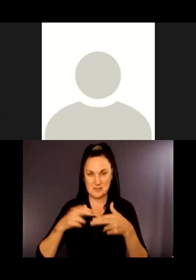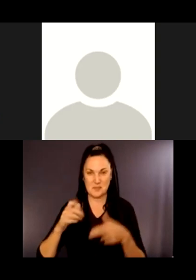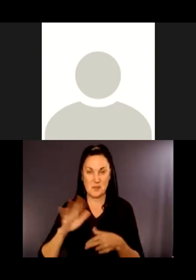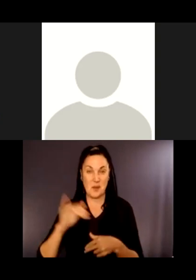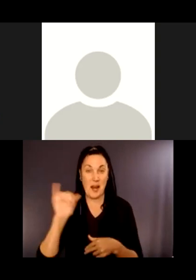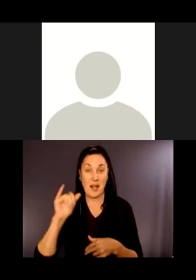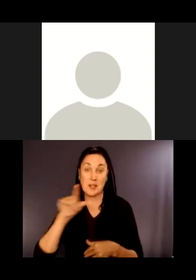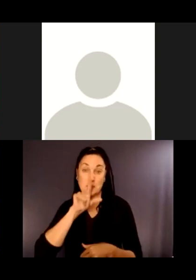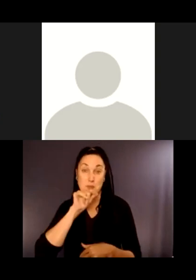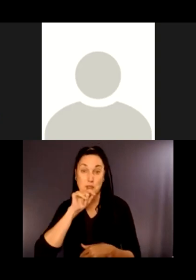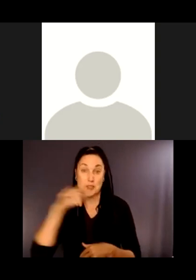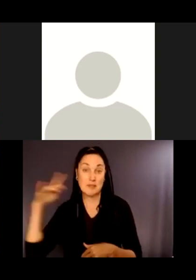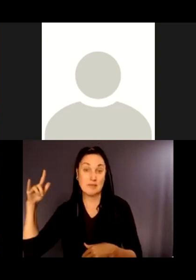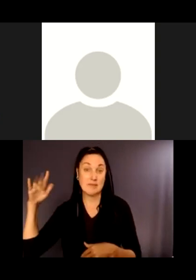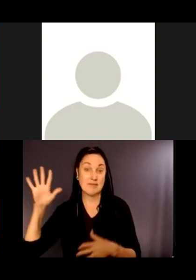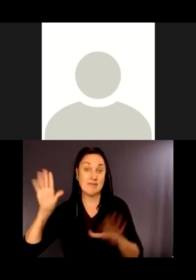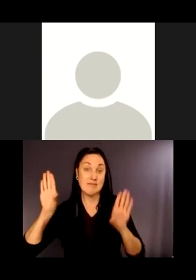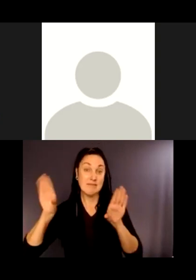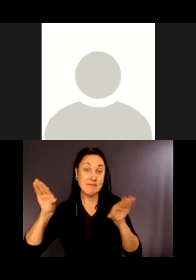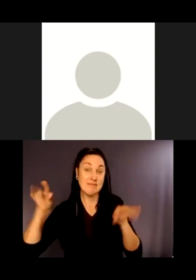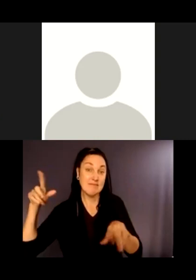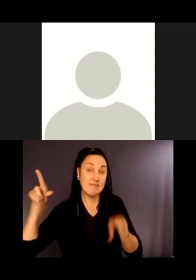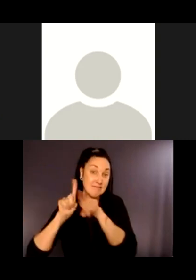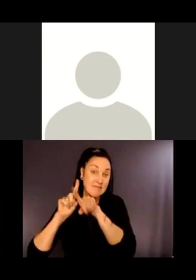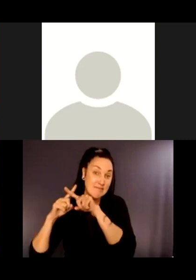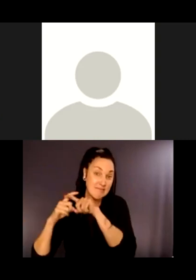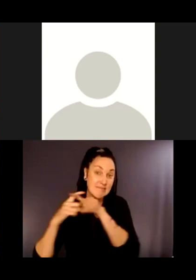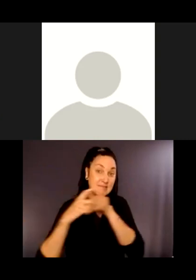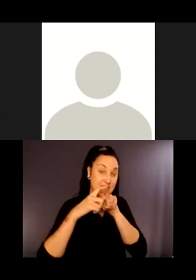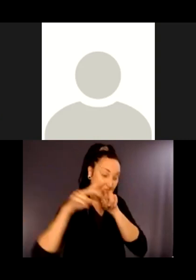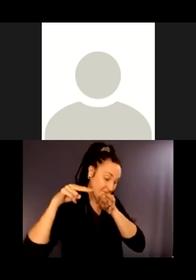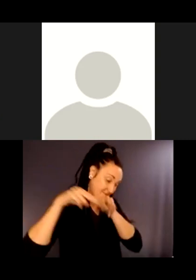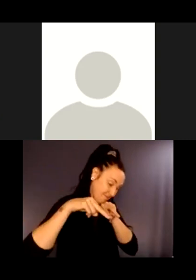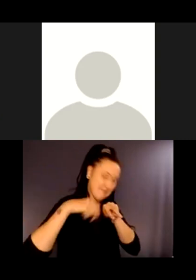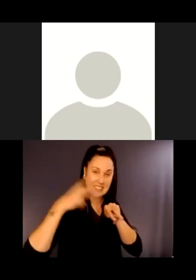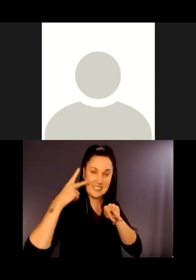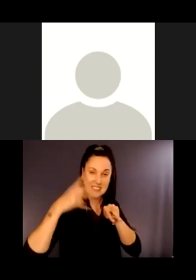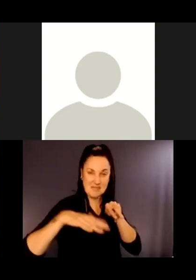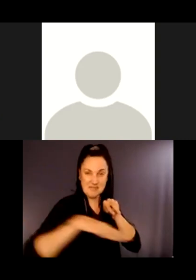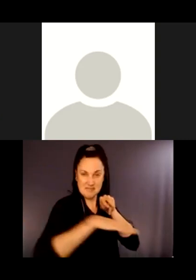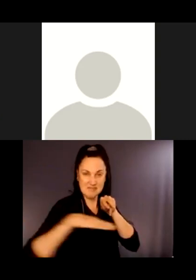over the site, and it's a very industrial looking site. There are tanks and trailers and equipment.